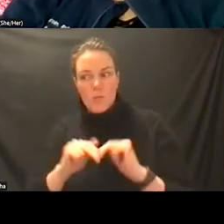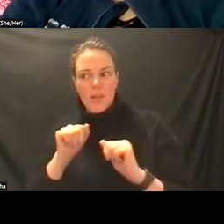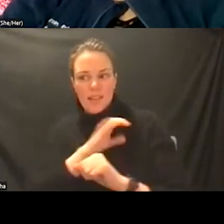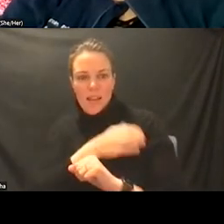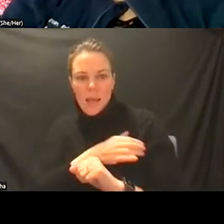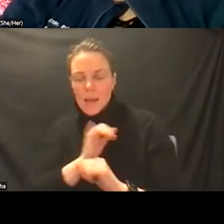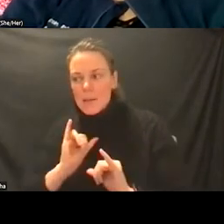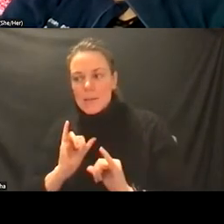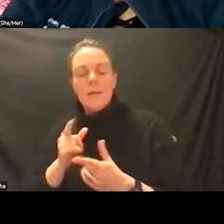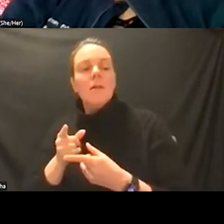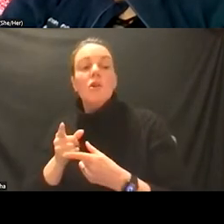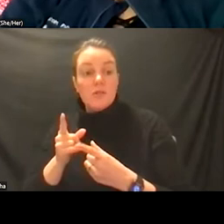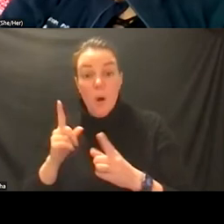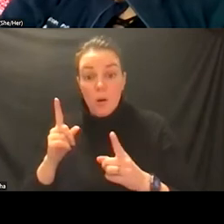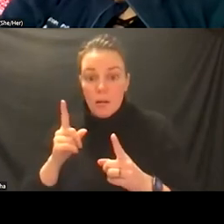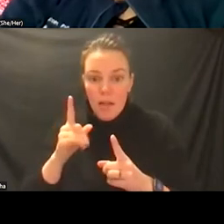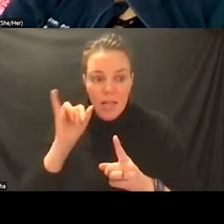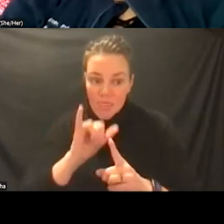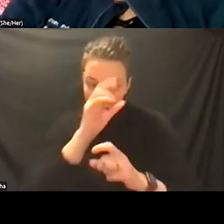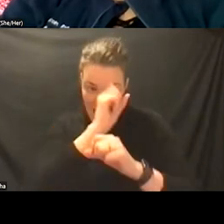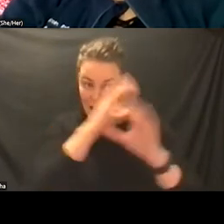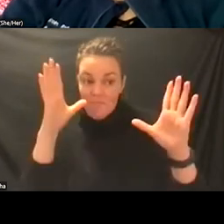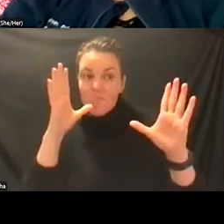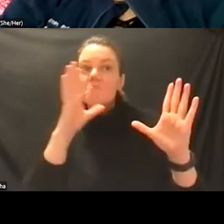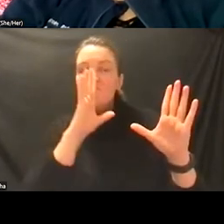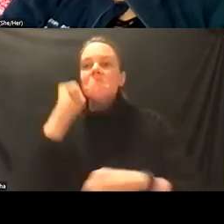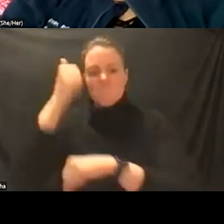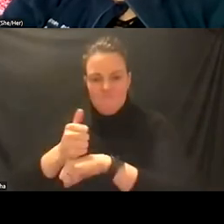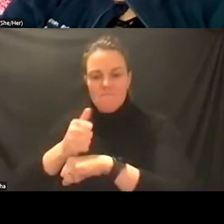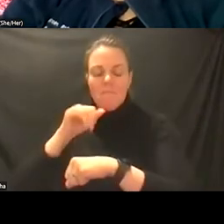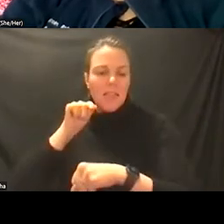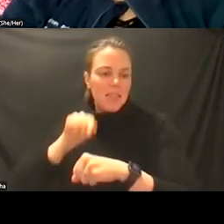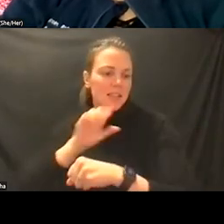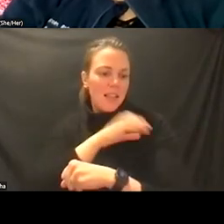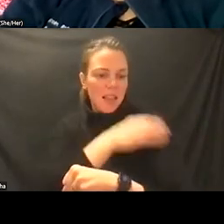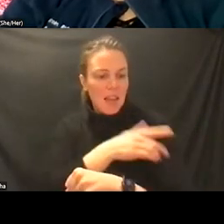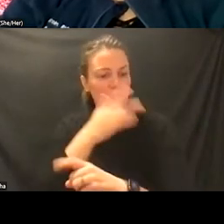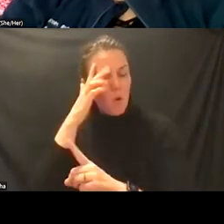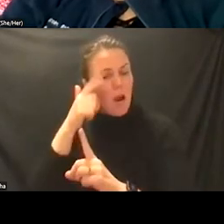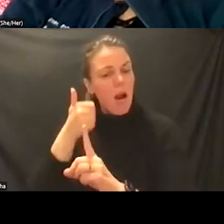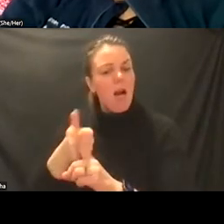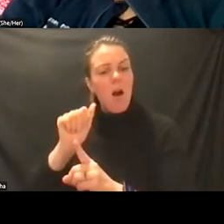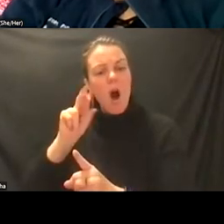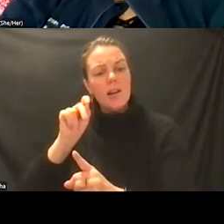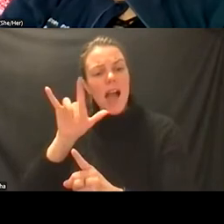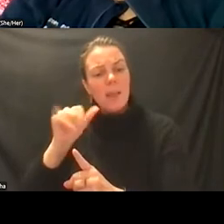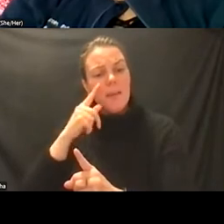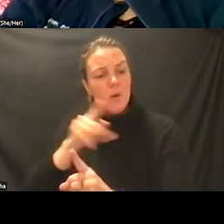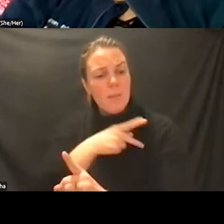have built the clinic in the spirit of autonomy uh and understanding the psychiatric complexity